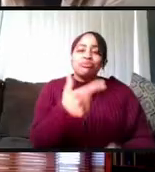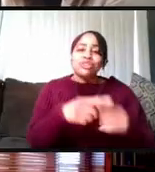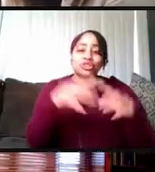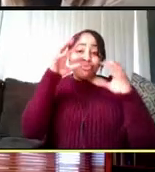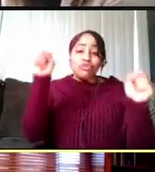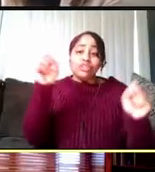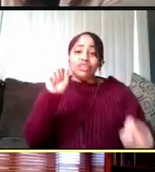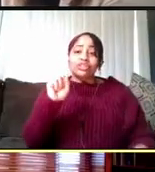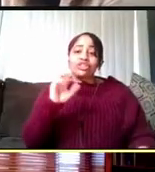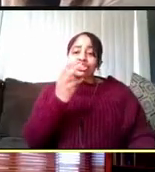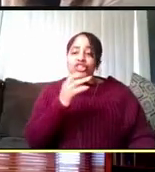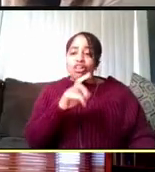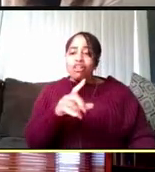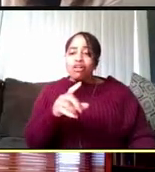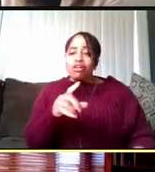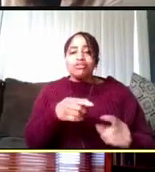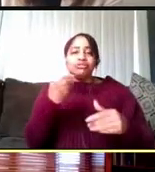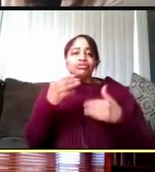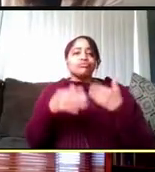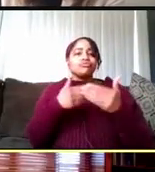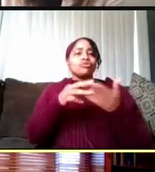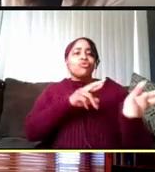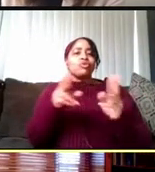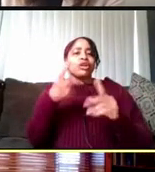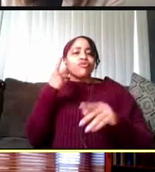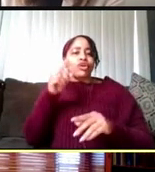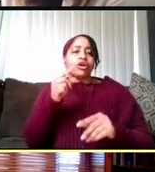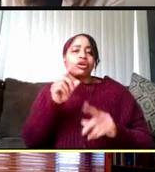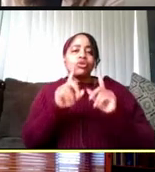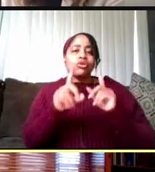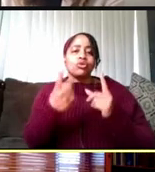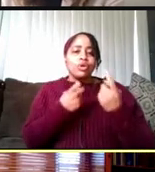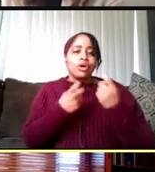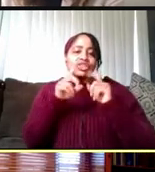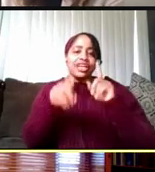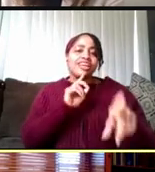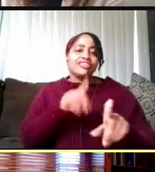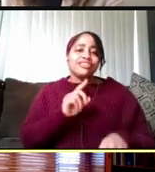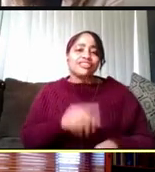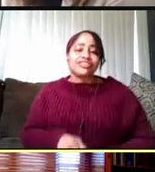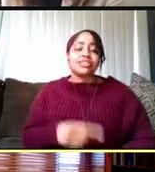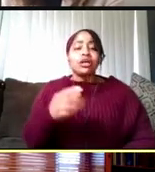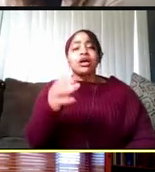to call help launch us into Q and A Dana, before you leave. I just wanna ask you one question to follow up.